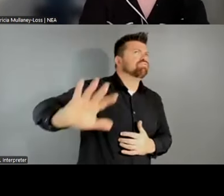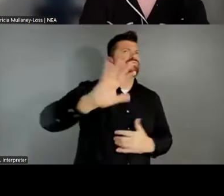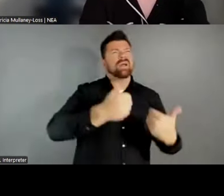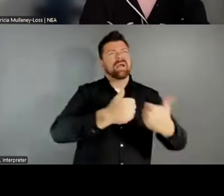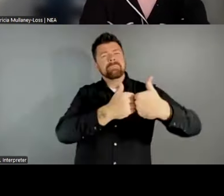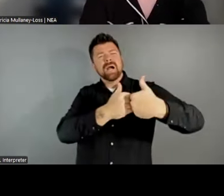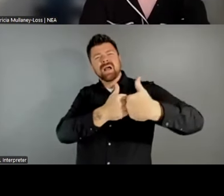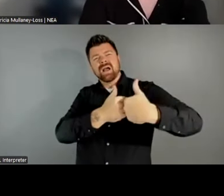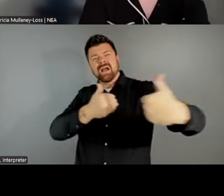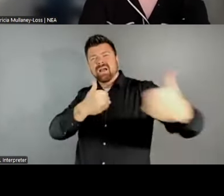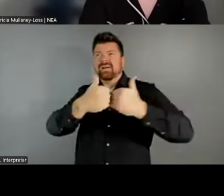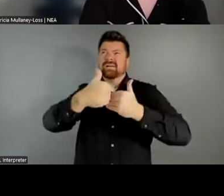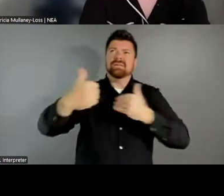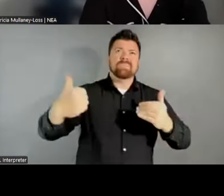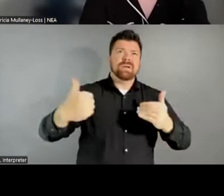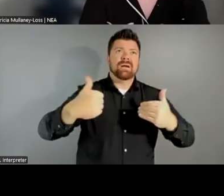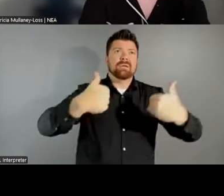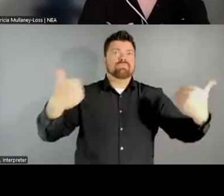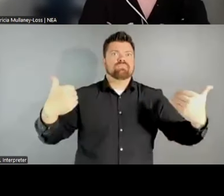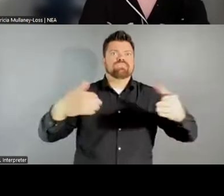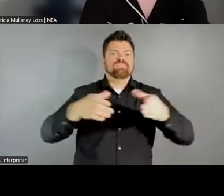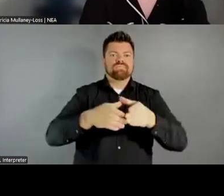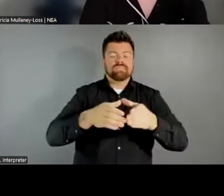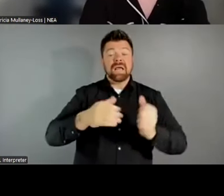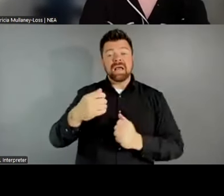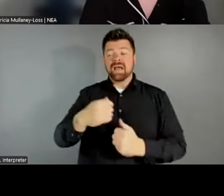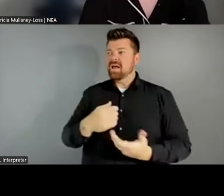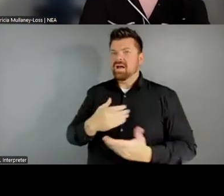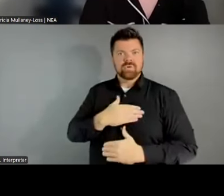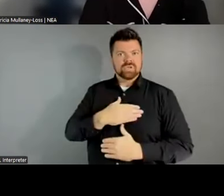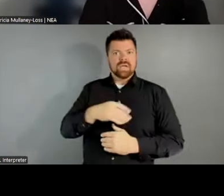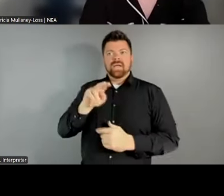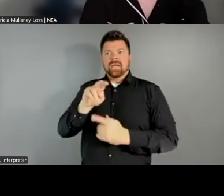taken a very thoughtful and nuanced approach to how they're trying to meet different communities